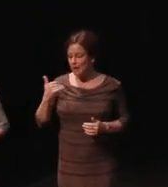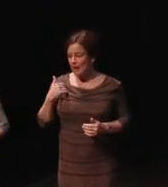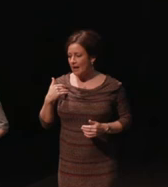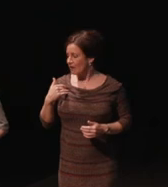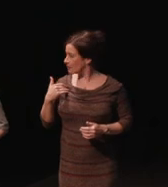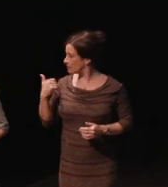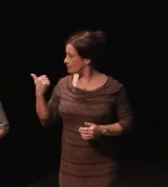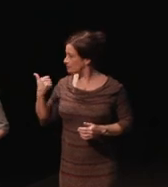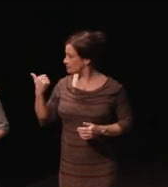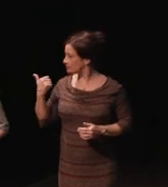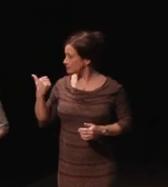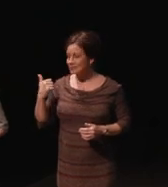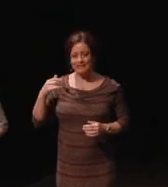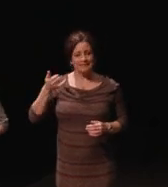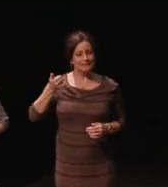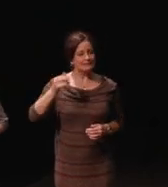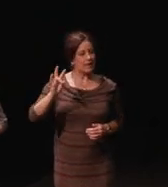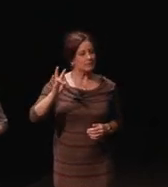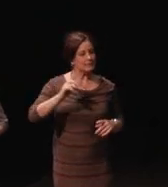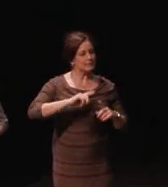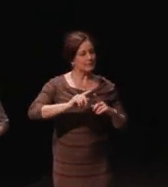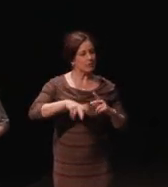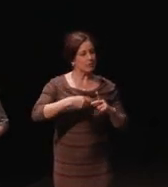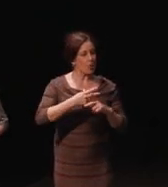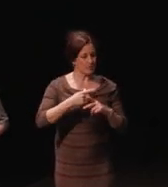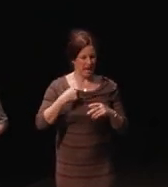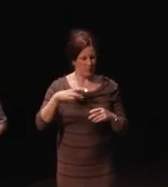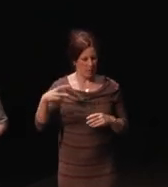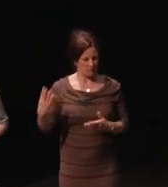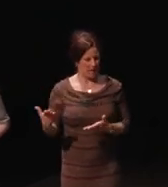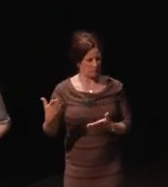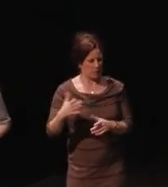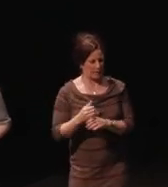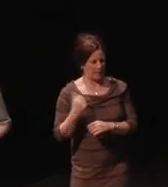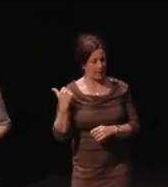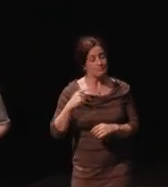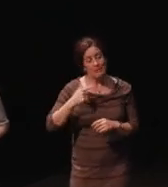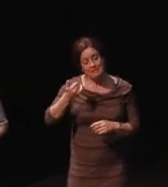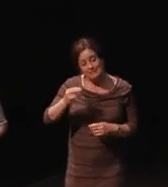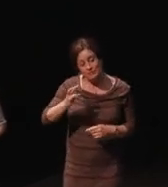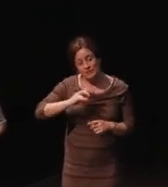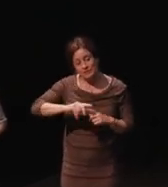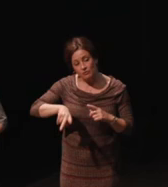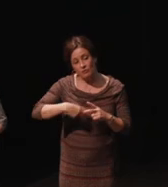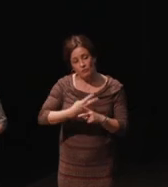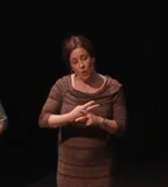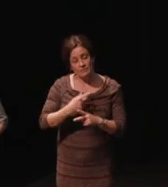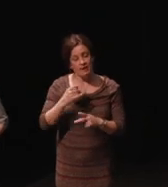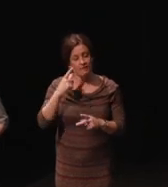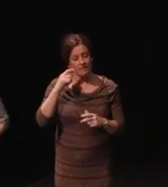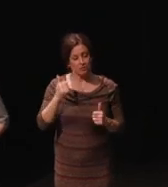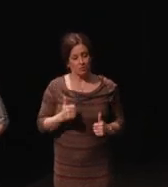there's 17 different forms. I have a website where you get these. But there are 17 different forms of vision loss they cover.